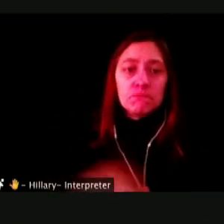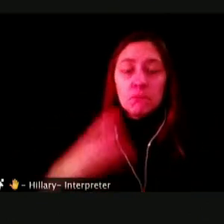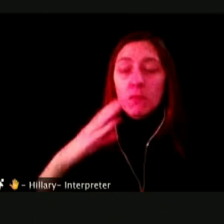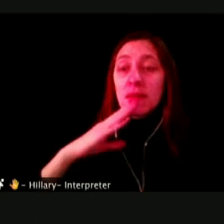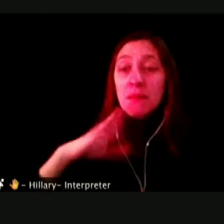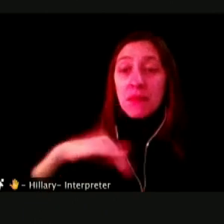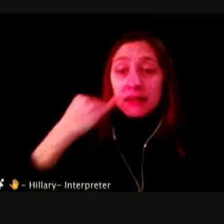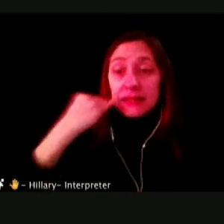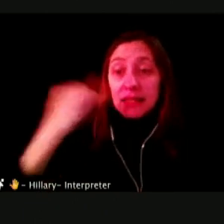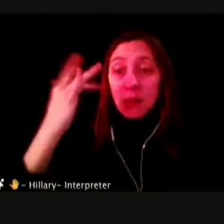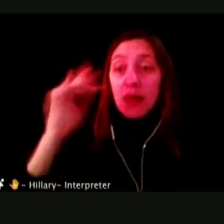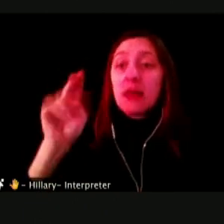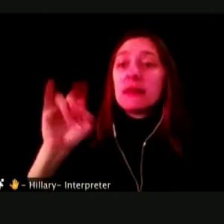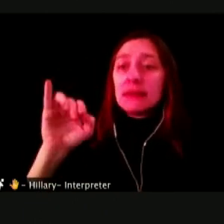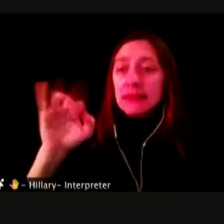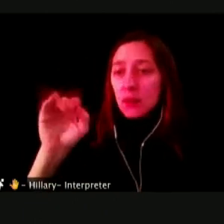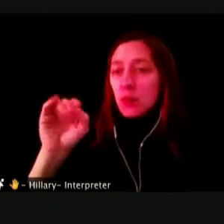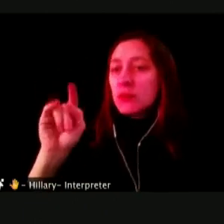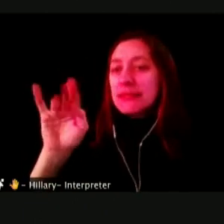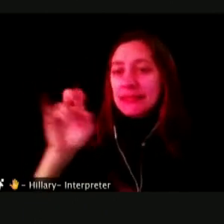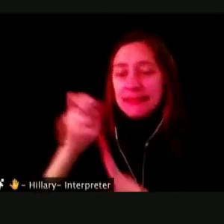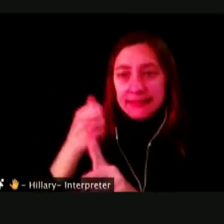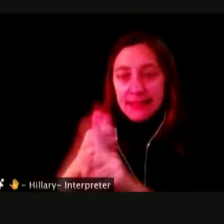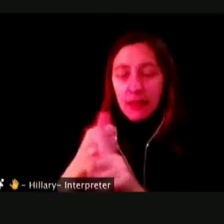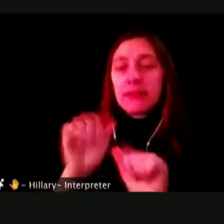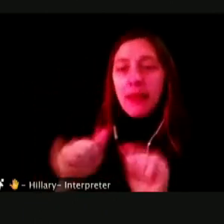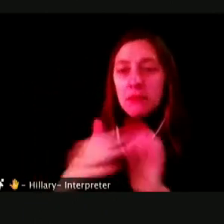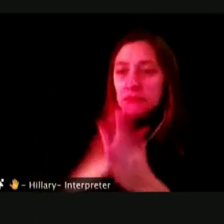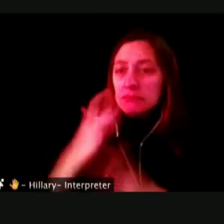NICOTINE IS ADDICTIVE. CAN SLOW BRAIN DEVELOPMENT.